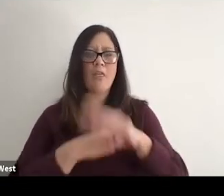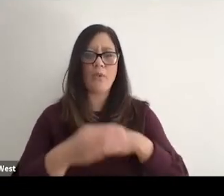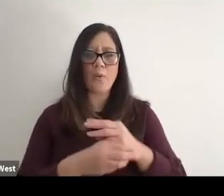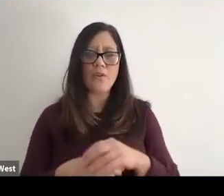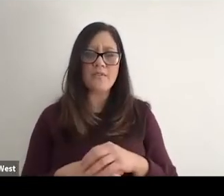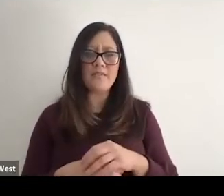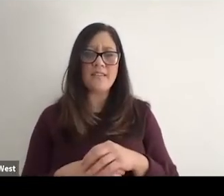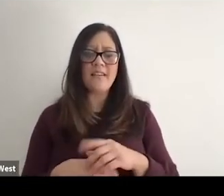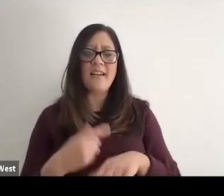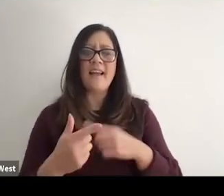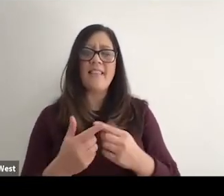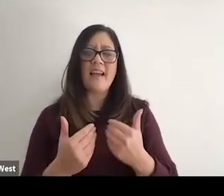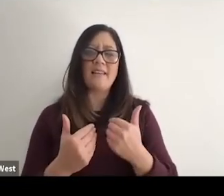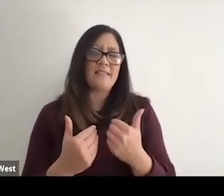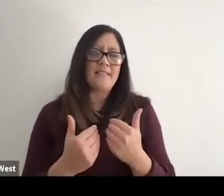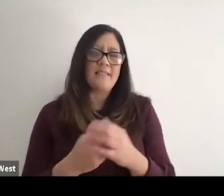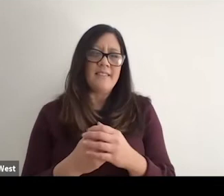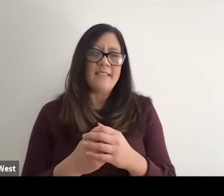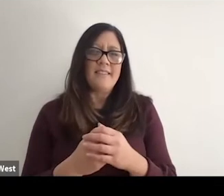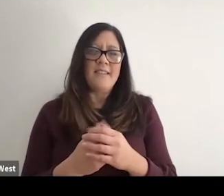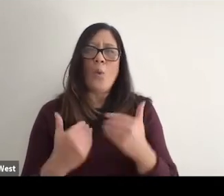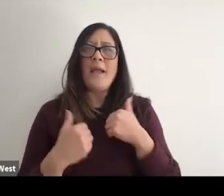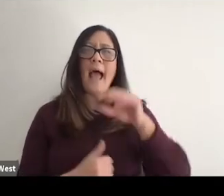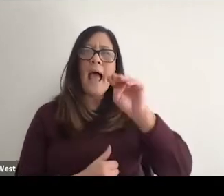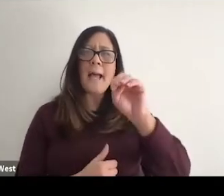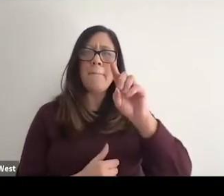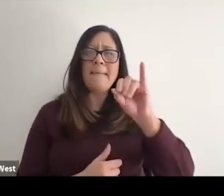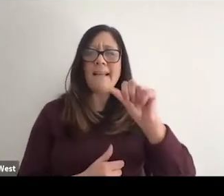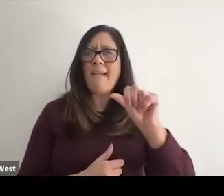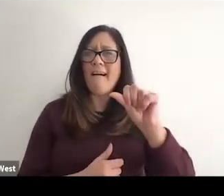some media train. And we were terrible on these toy forms, you know.